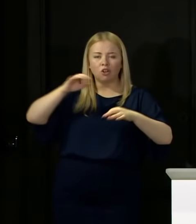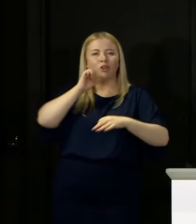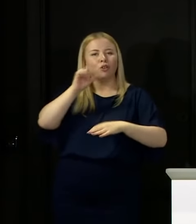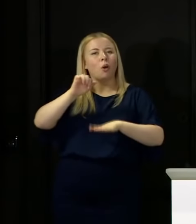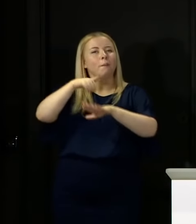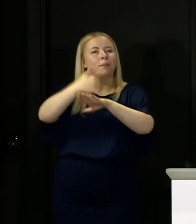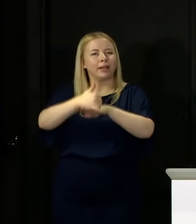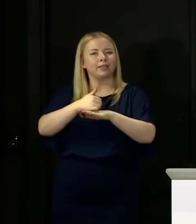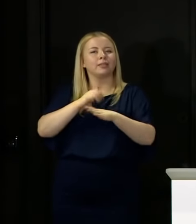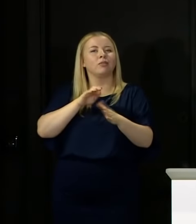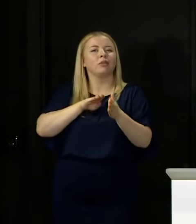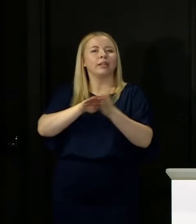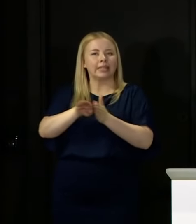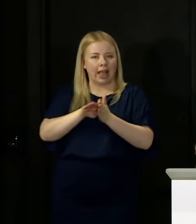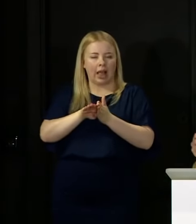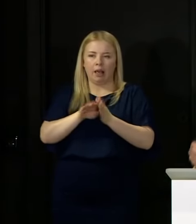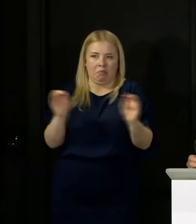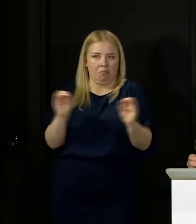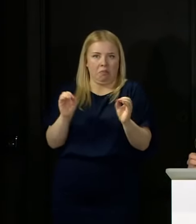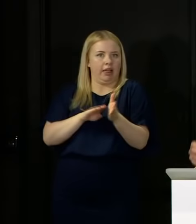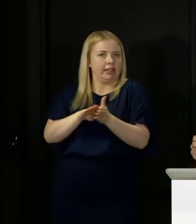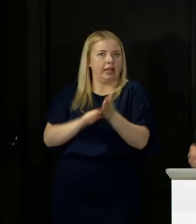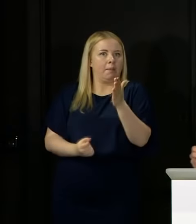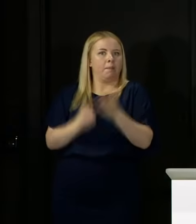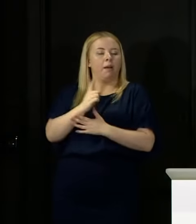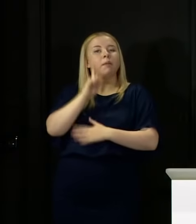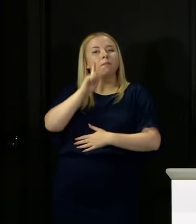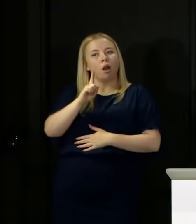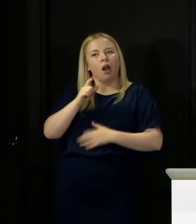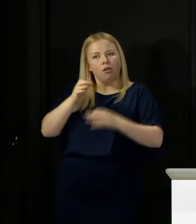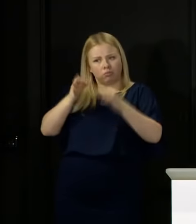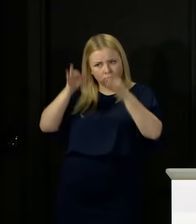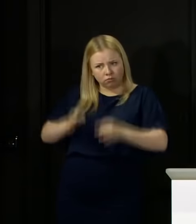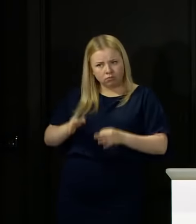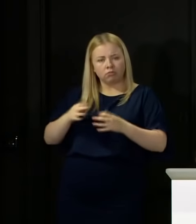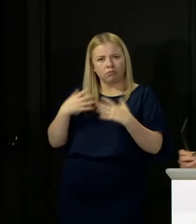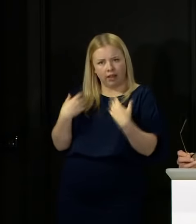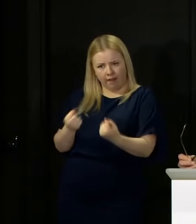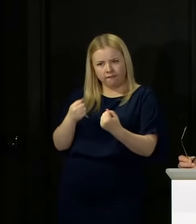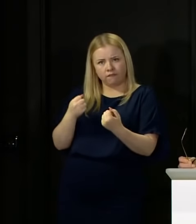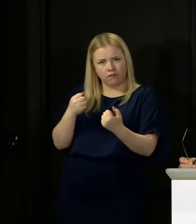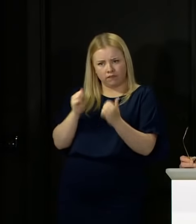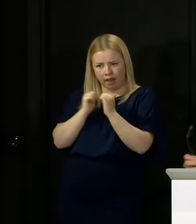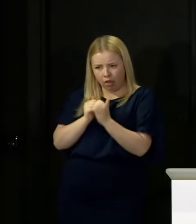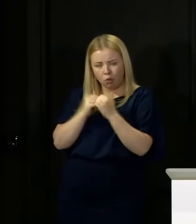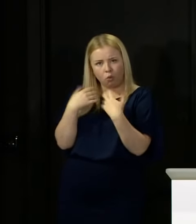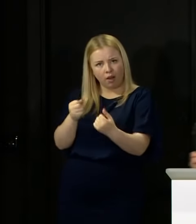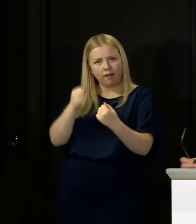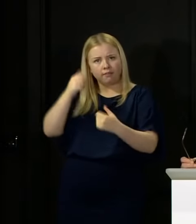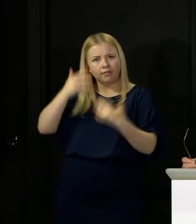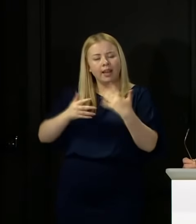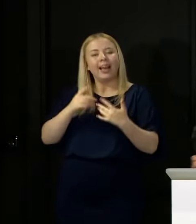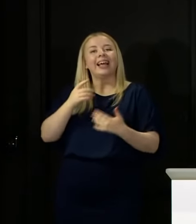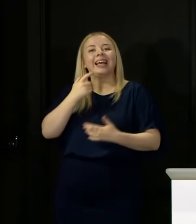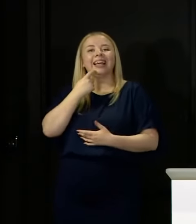are going to be credible and recognised so that young people have the confidence of that, but it is easy for me to talk about that in an overall sense.